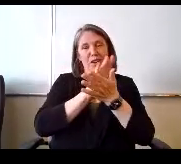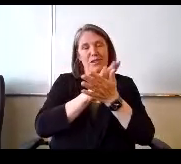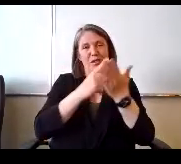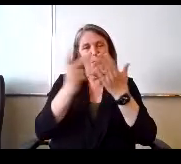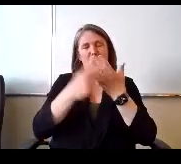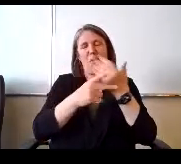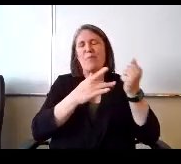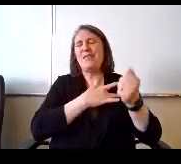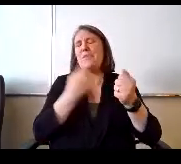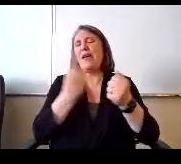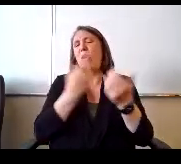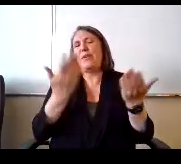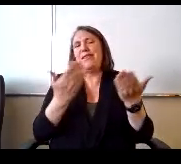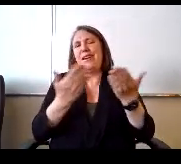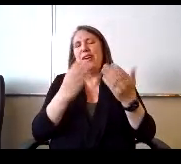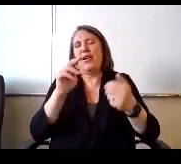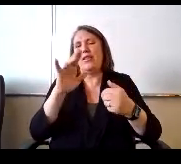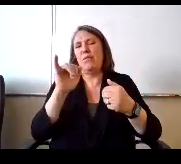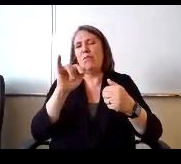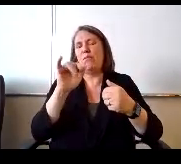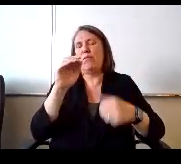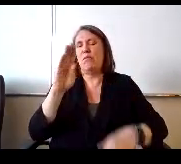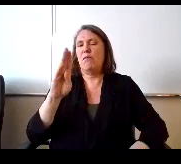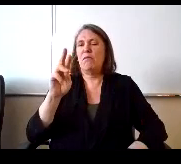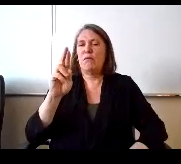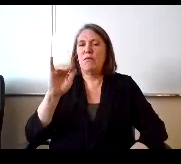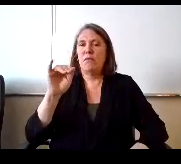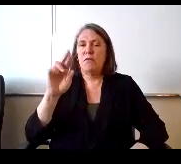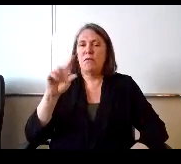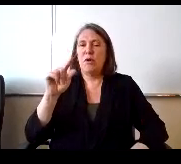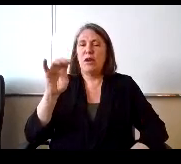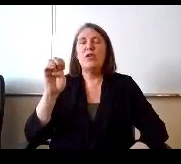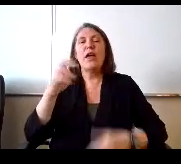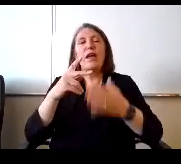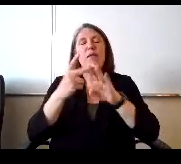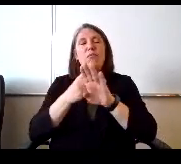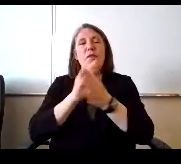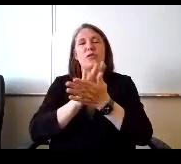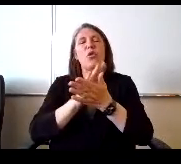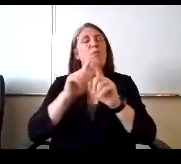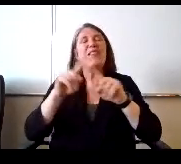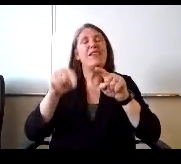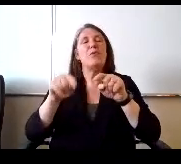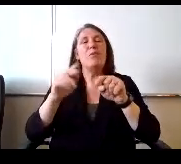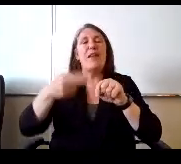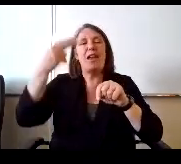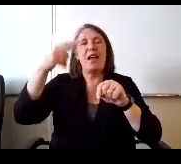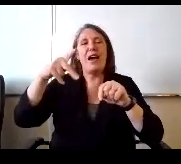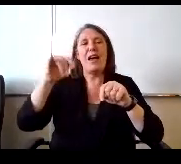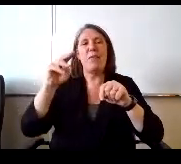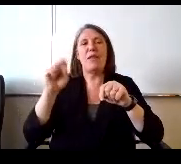always offer here at the Briargate preschool, but that's why it will be over at High Plains. And this is not an answer funded program.